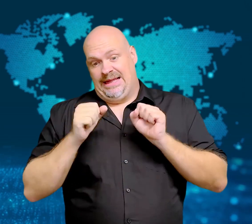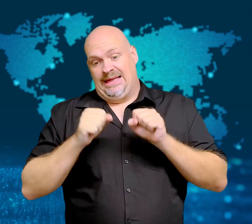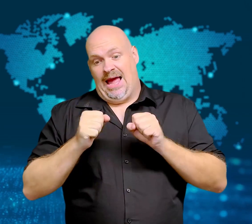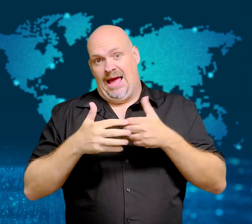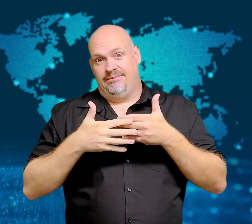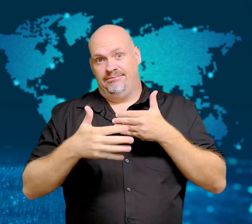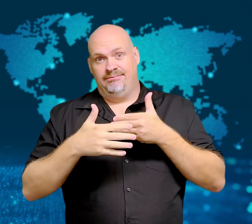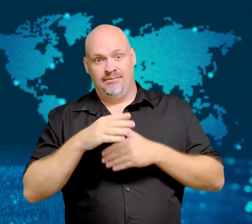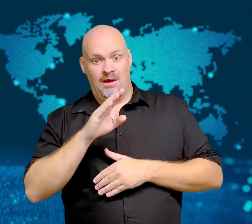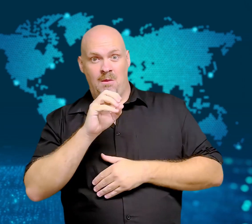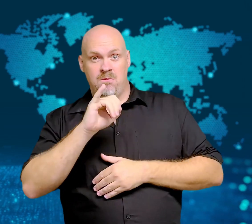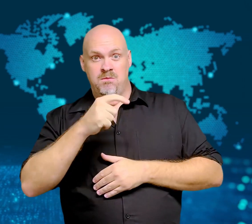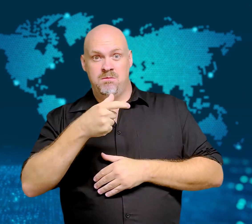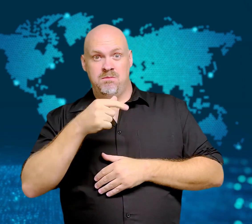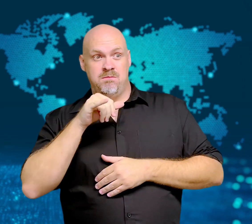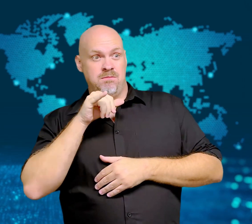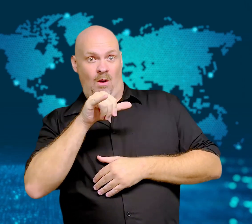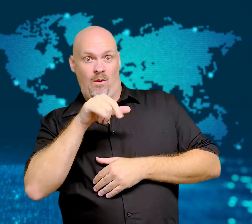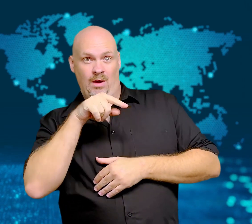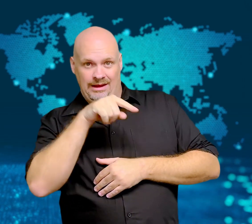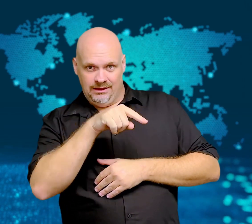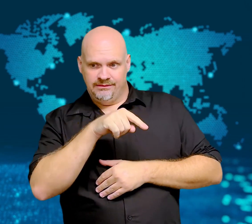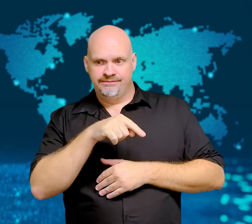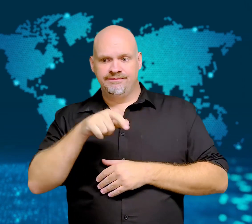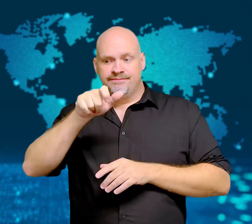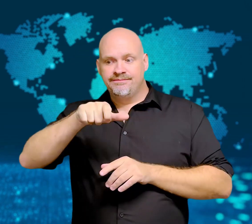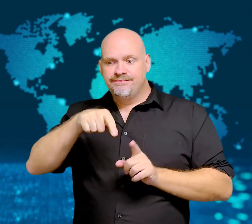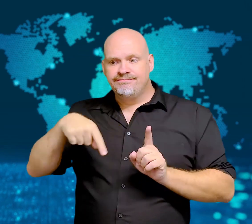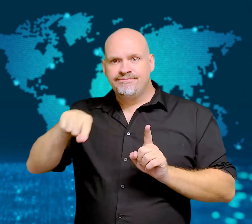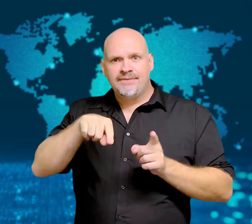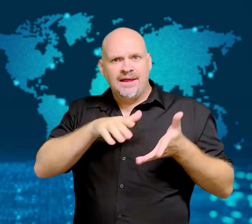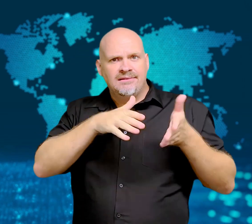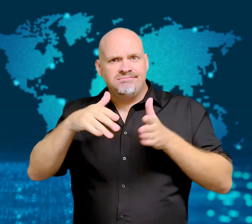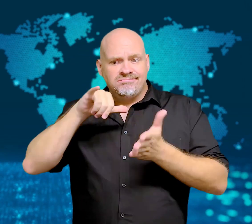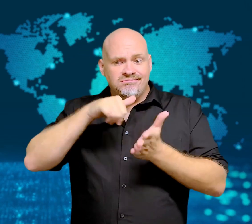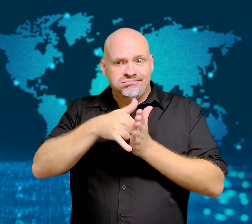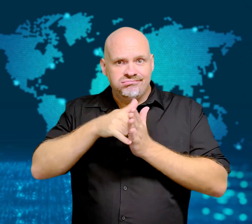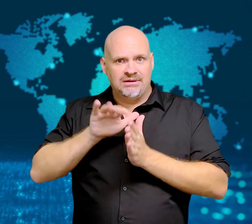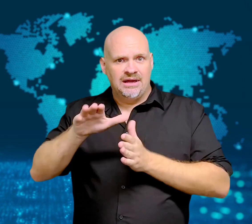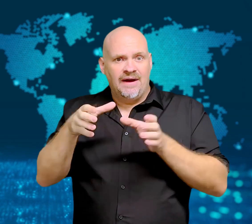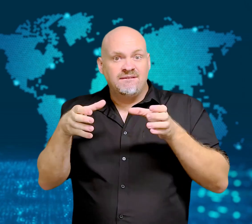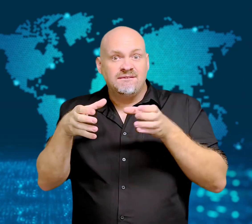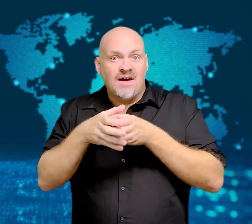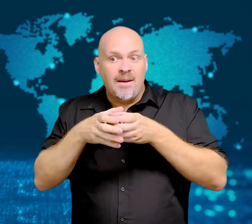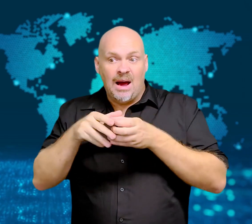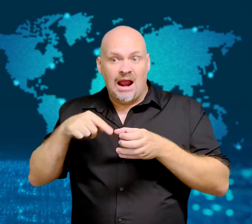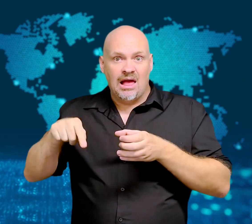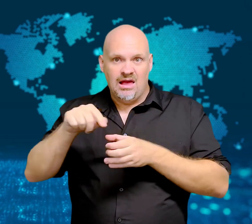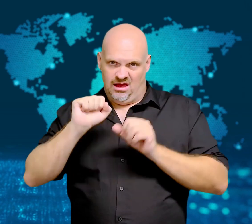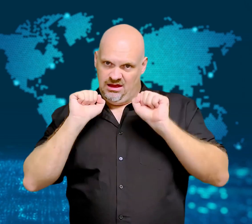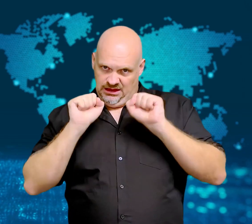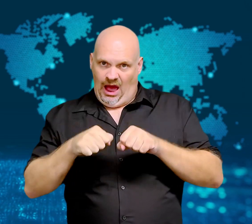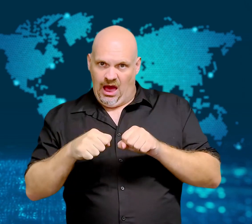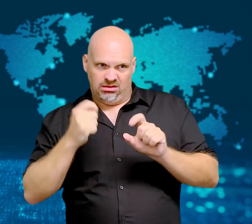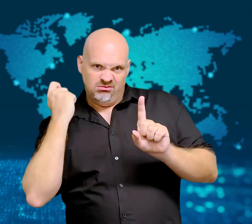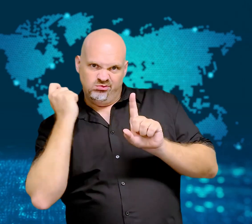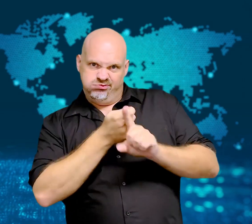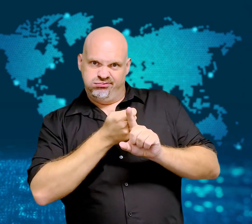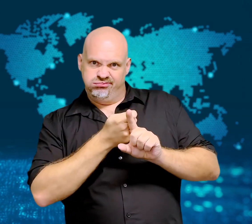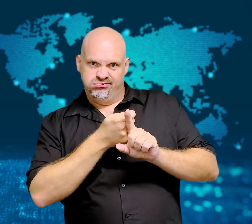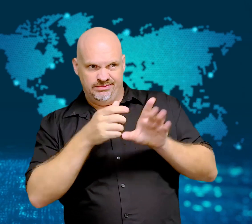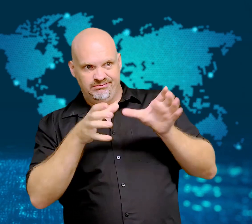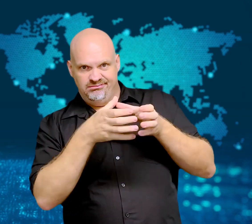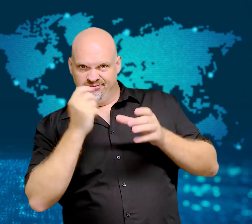While the fines may be a small percent of the company's losses, the company